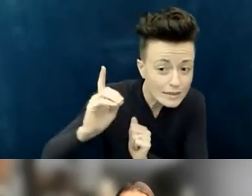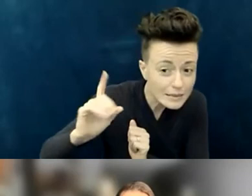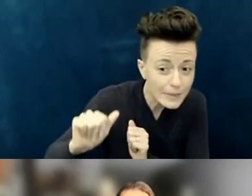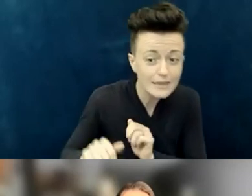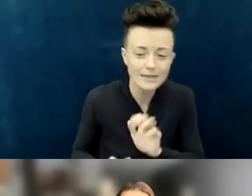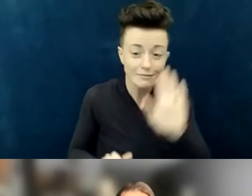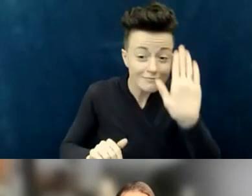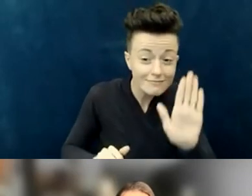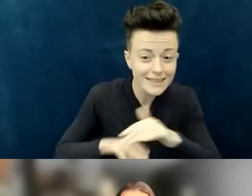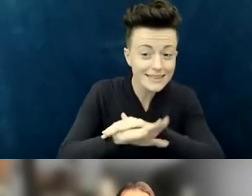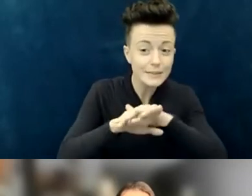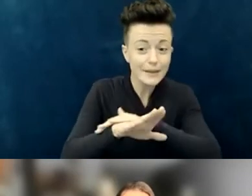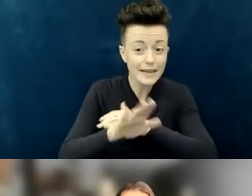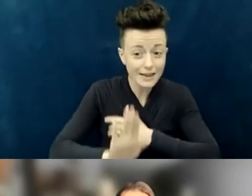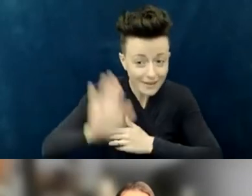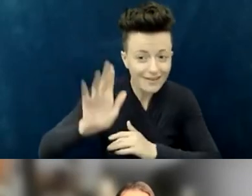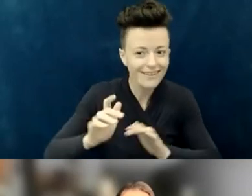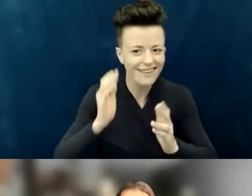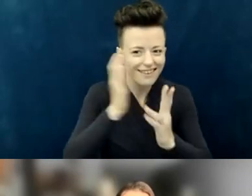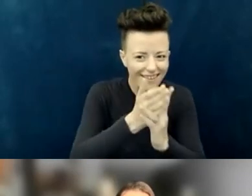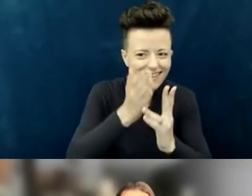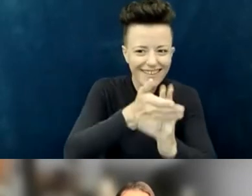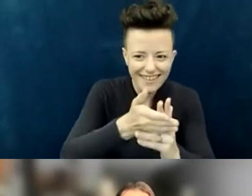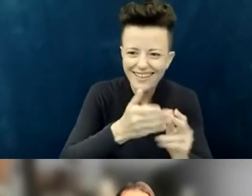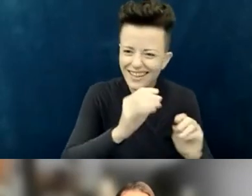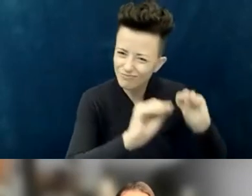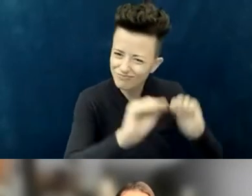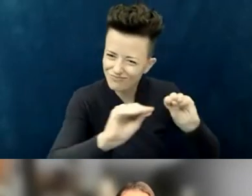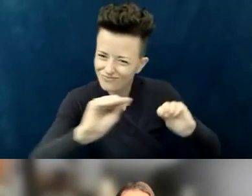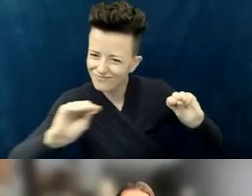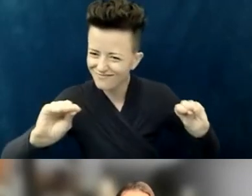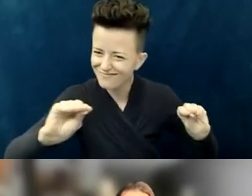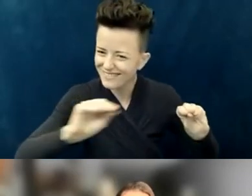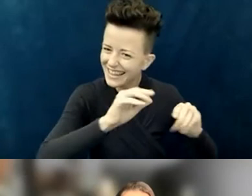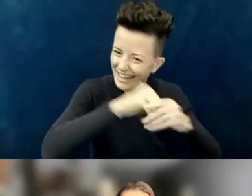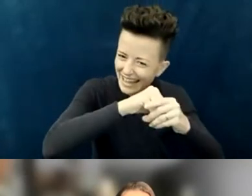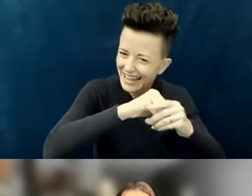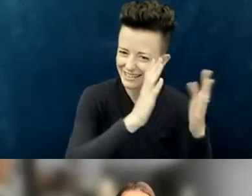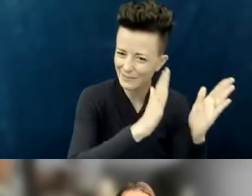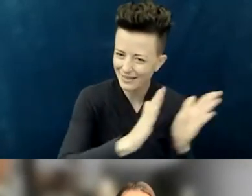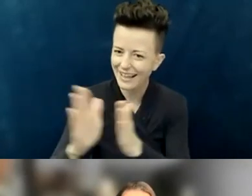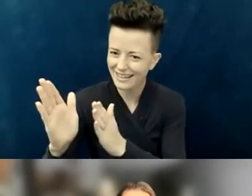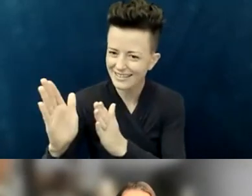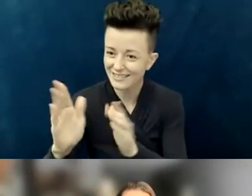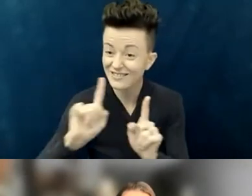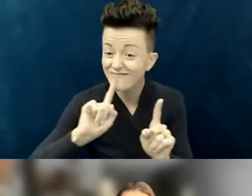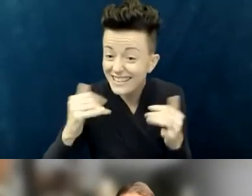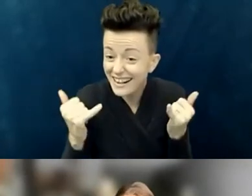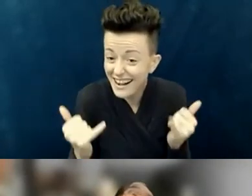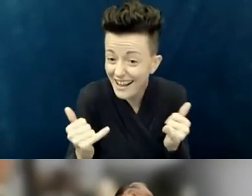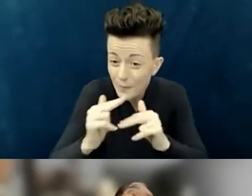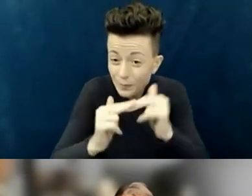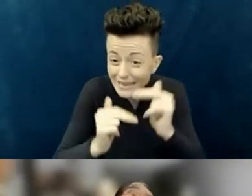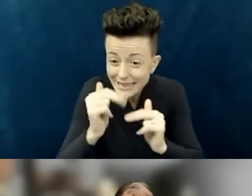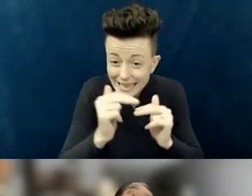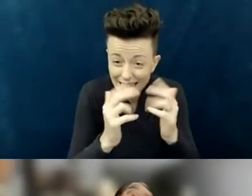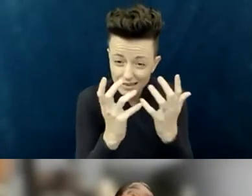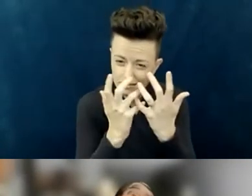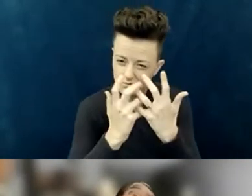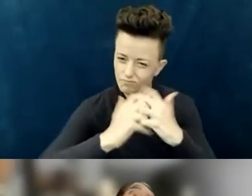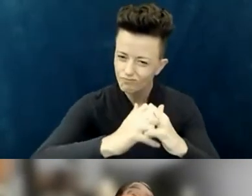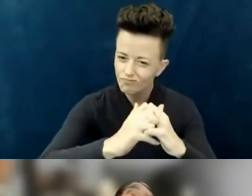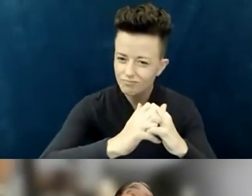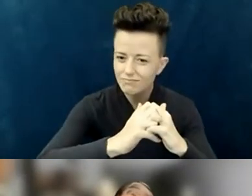We now have a church building that is totally accessible,